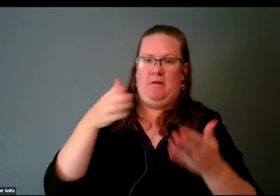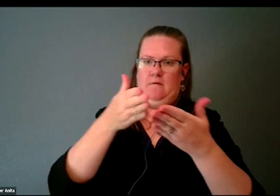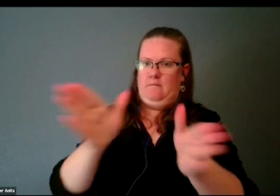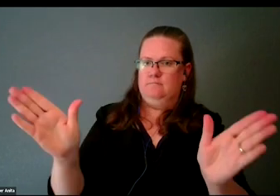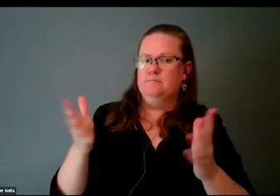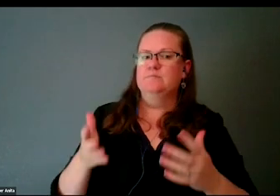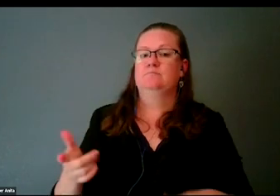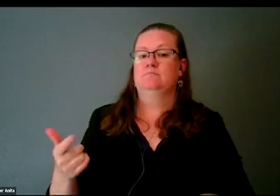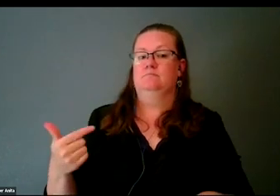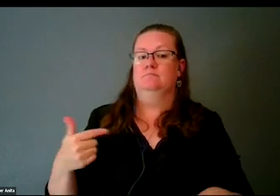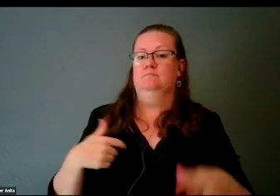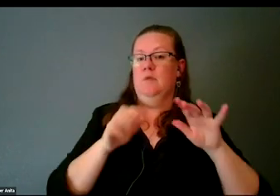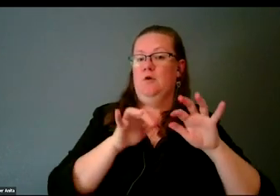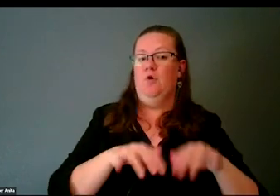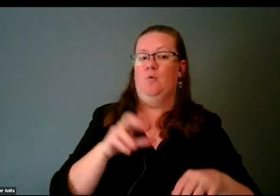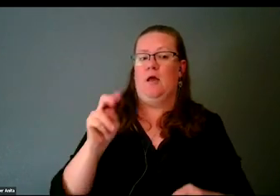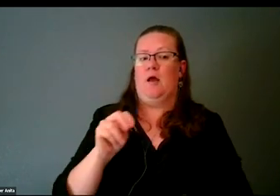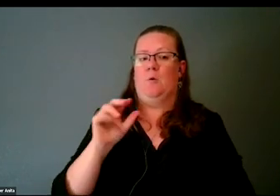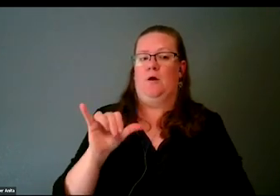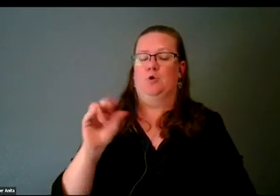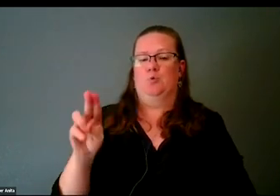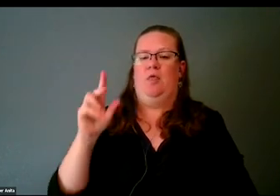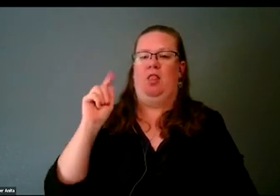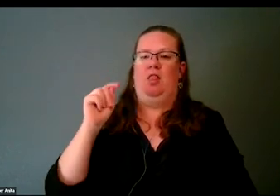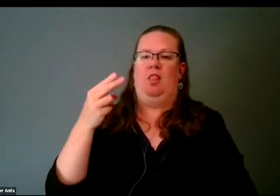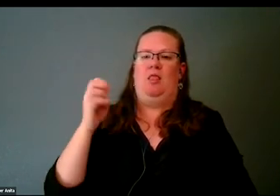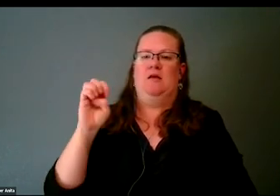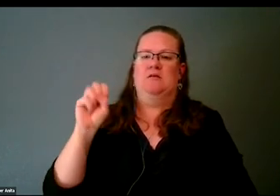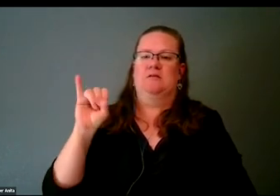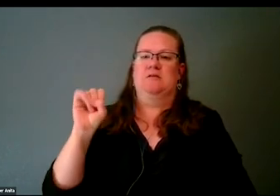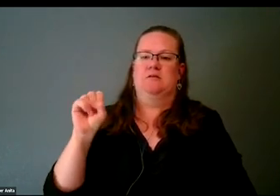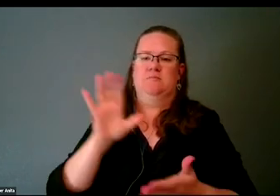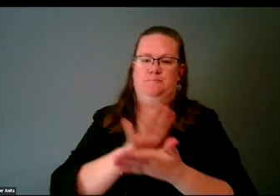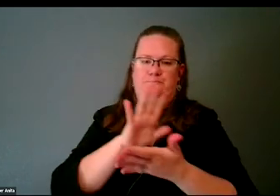that I wrote an NYU thesis assessing recording technology